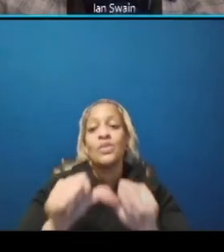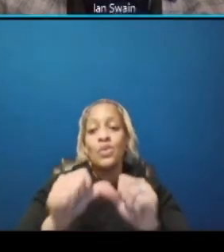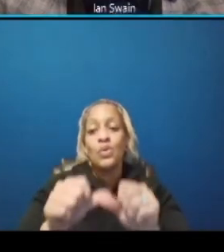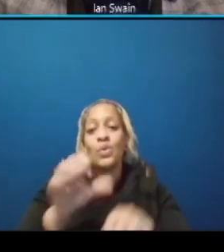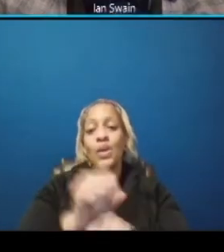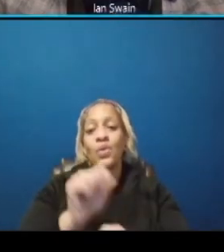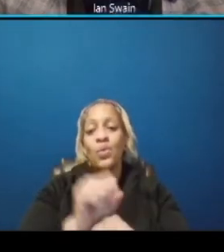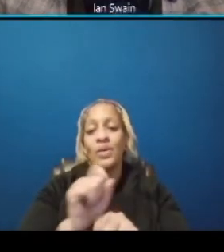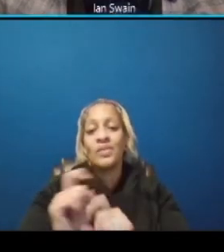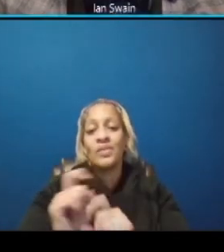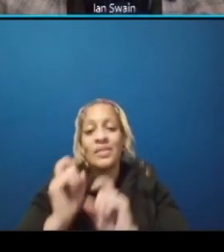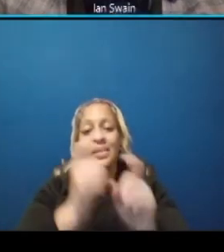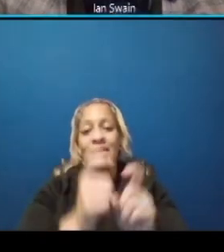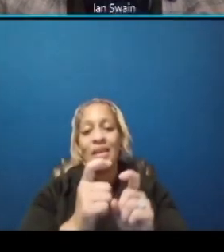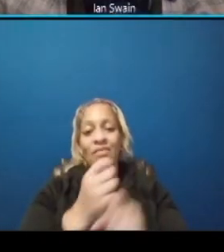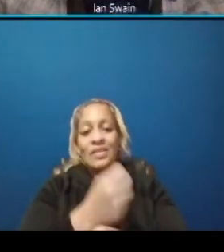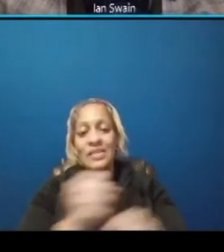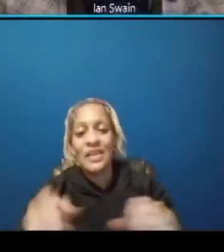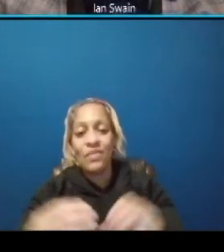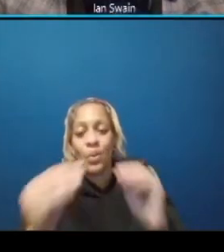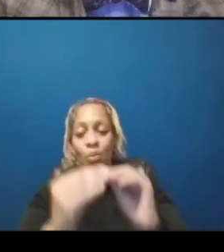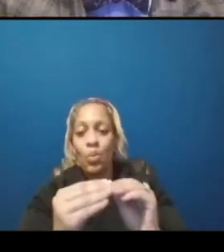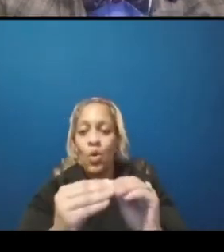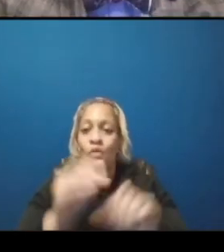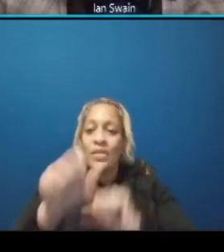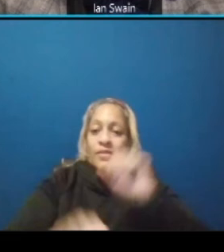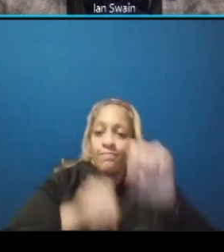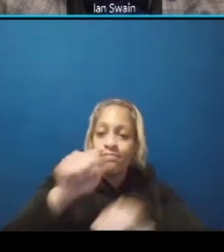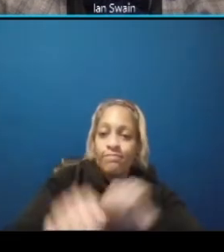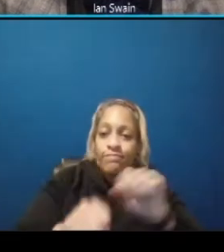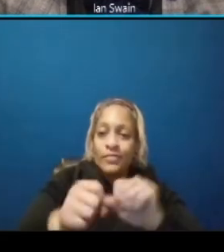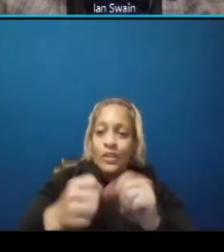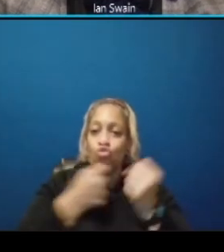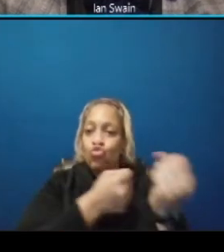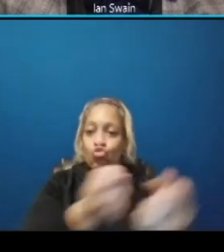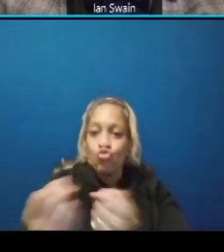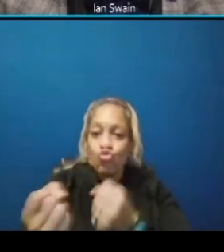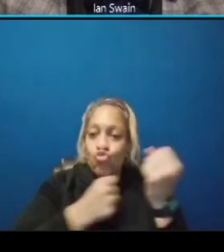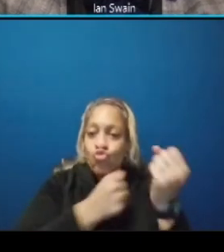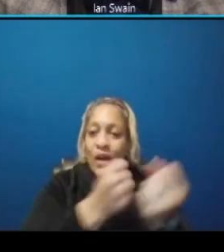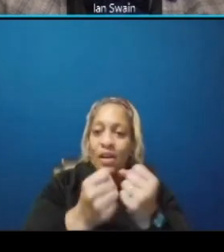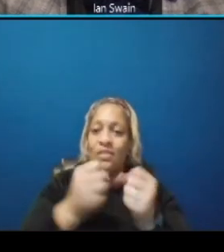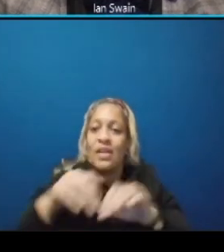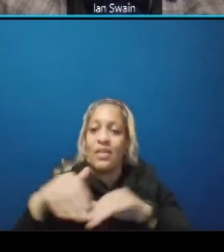pedestrians cyclists and driver in this project but there also needs to be a continuation of safe